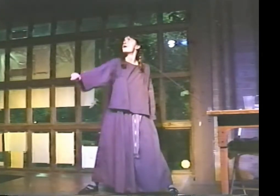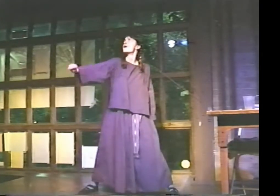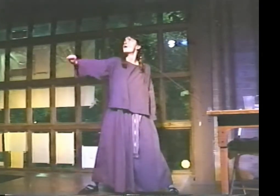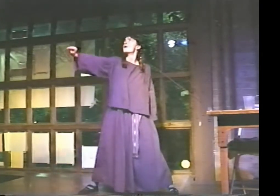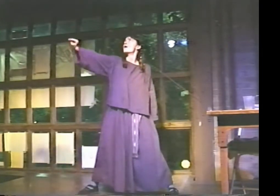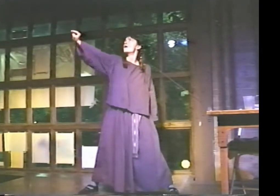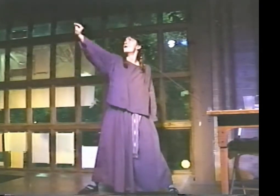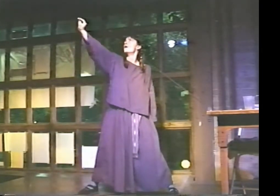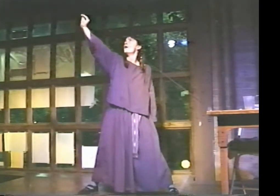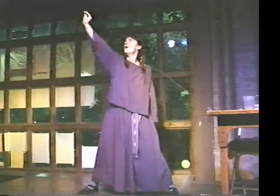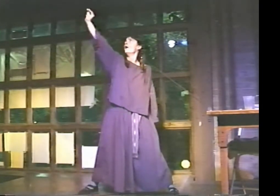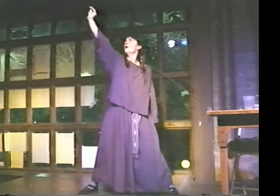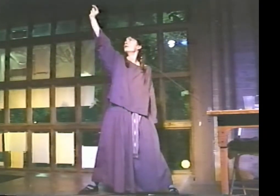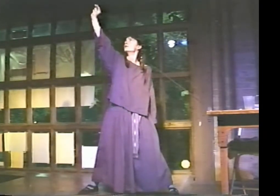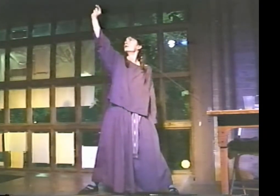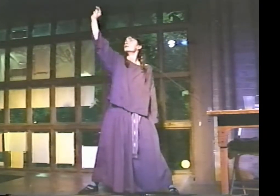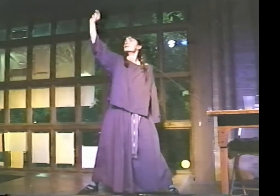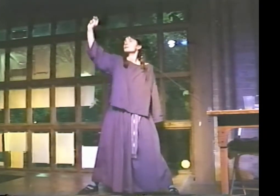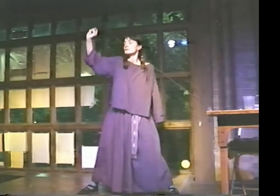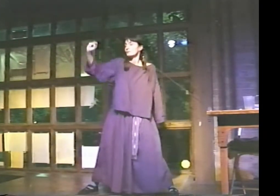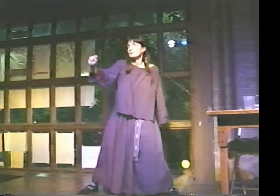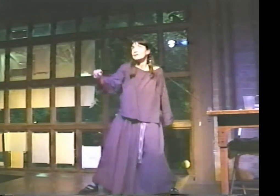SHE ALIGHTS IN A NORTHERN COUNTRY.